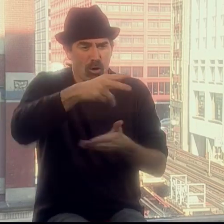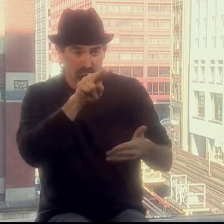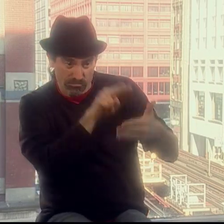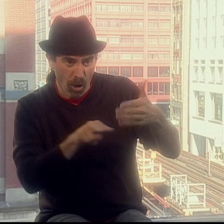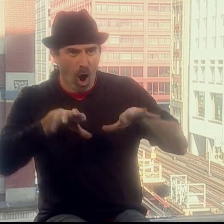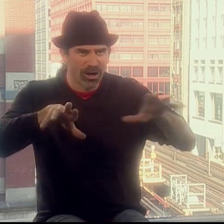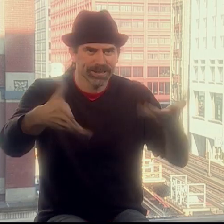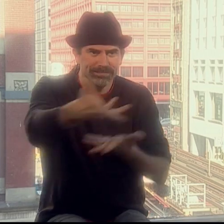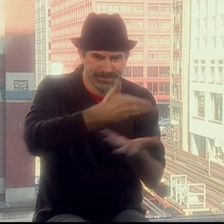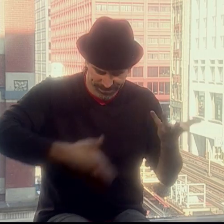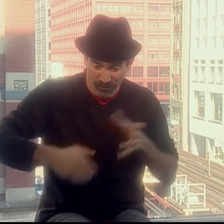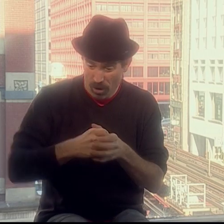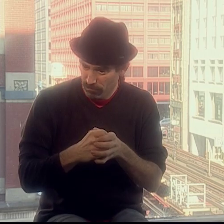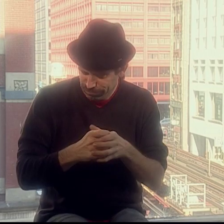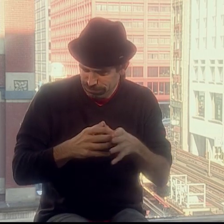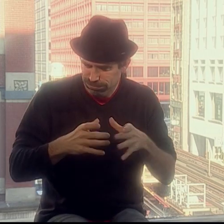It really took off, and the audiences grew.